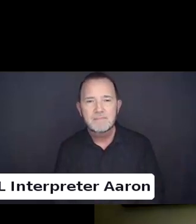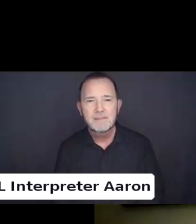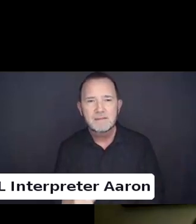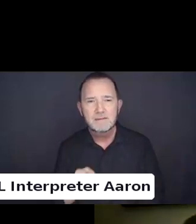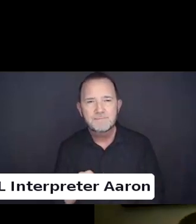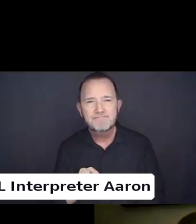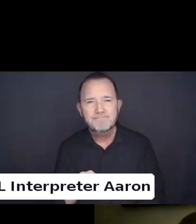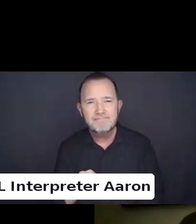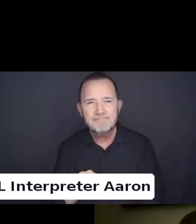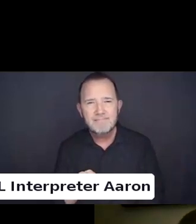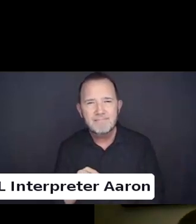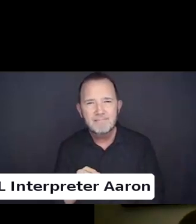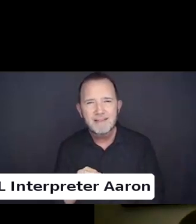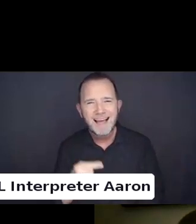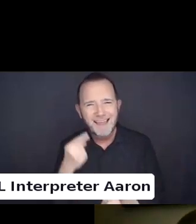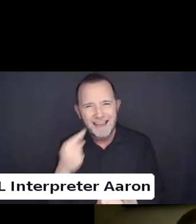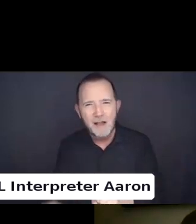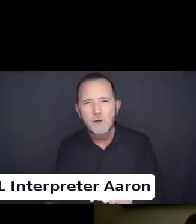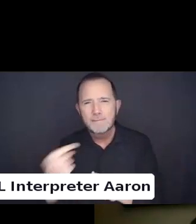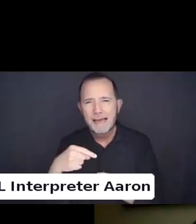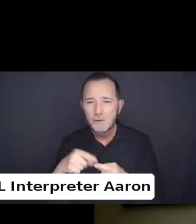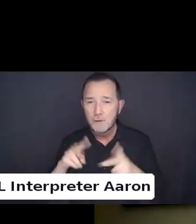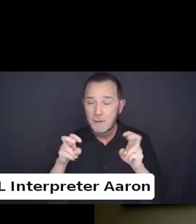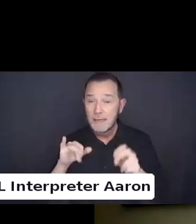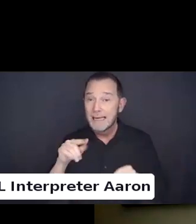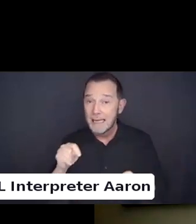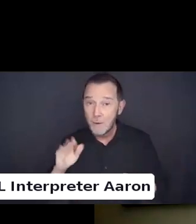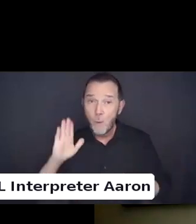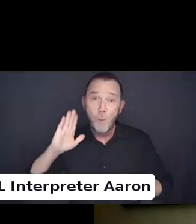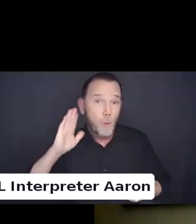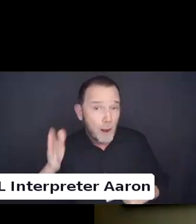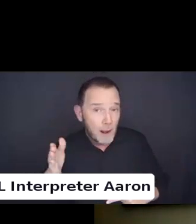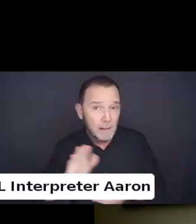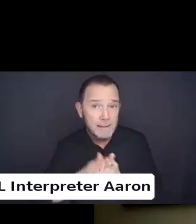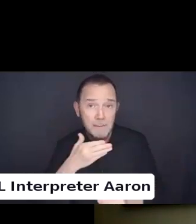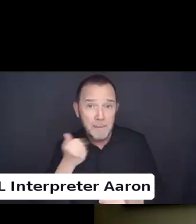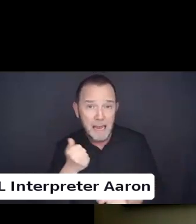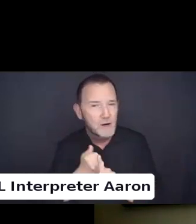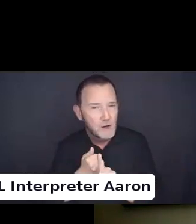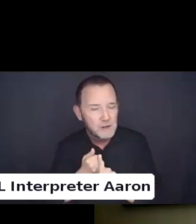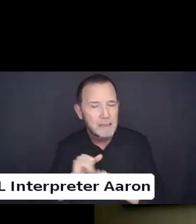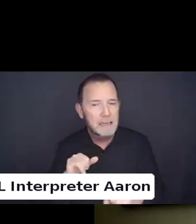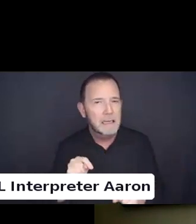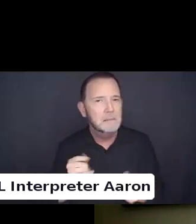It might get better. I feel like these young people are just.